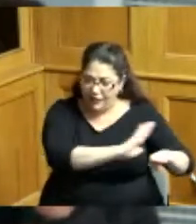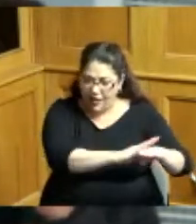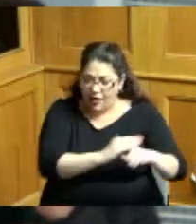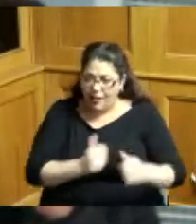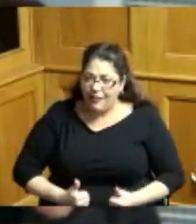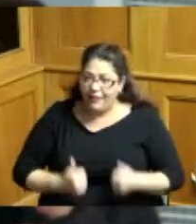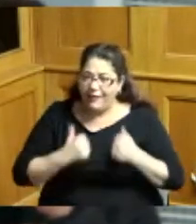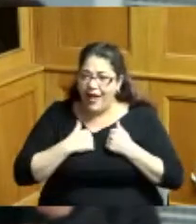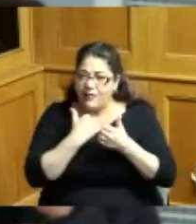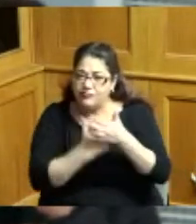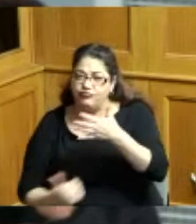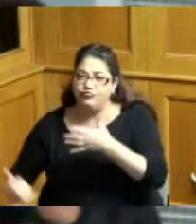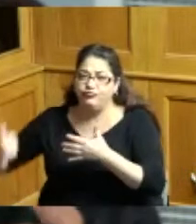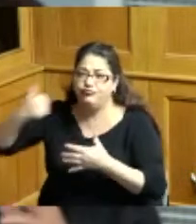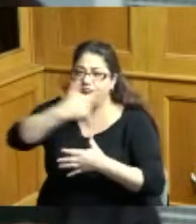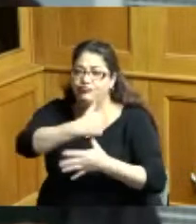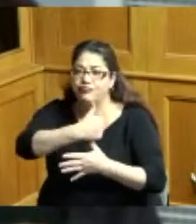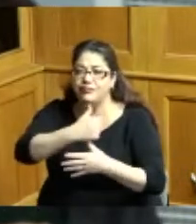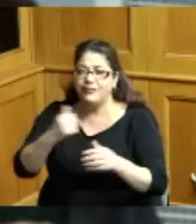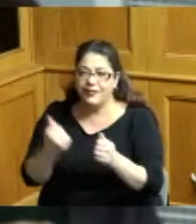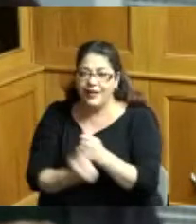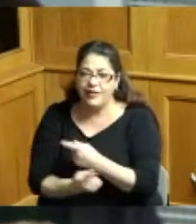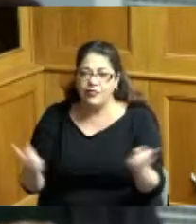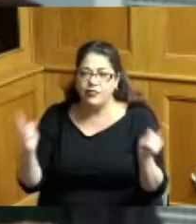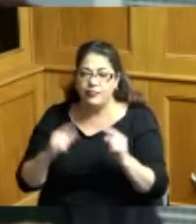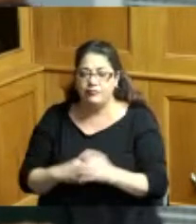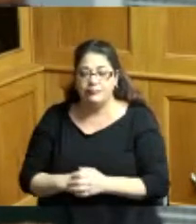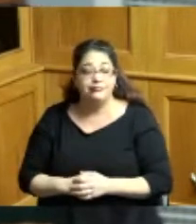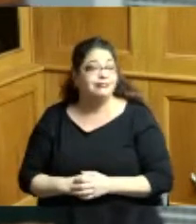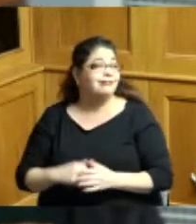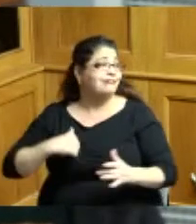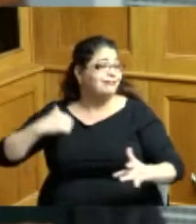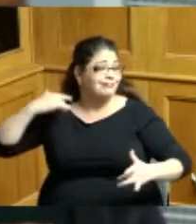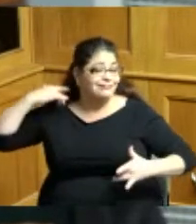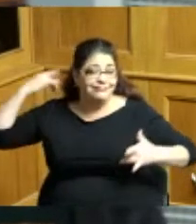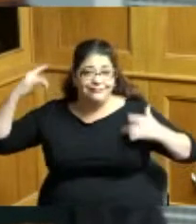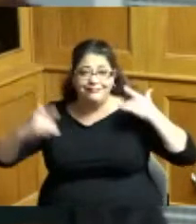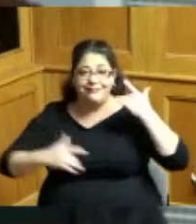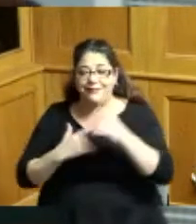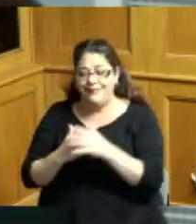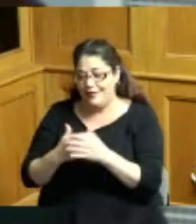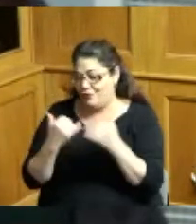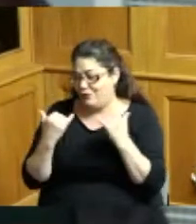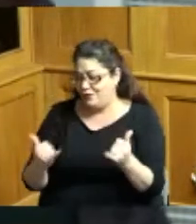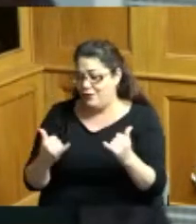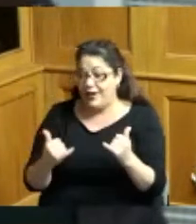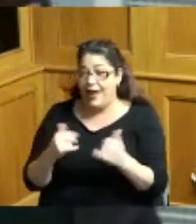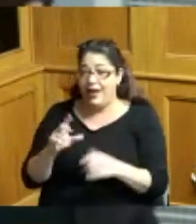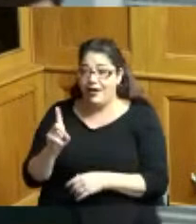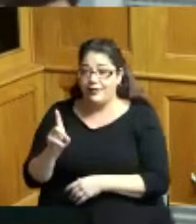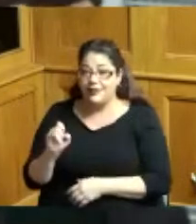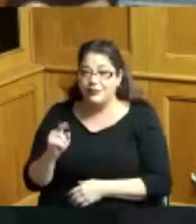to everyone and I am very excited about where we are with the district all the gray hair that I